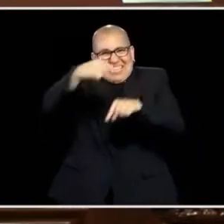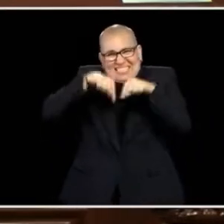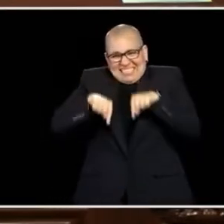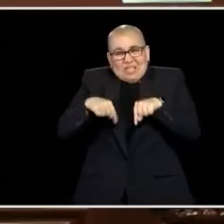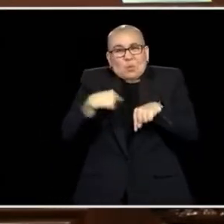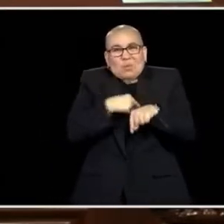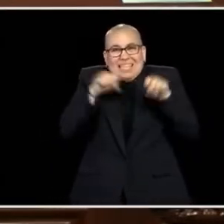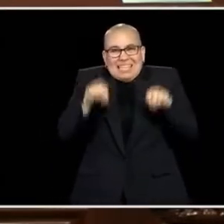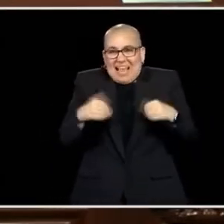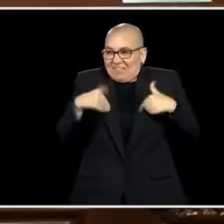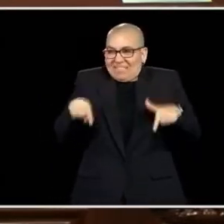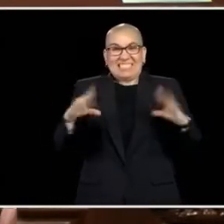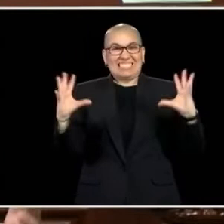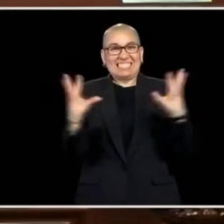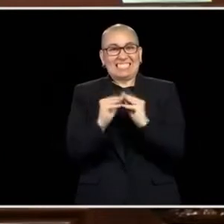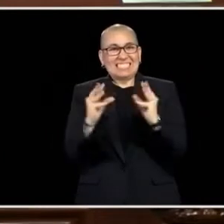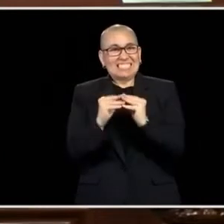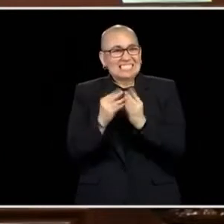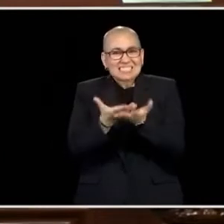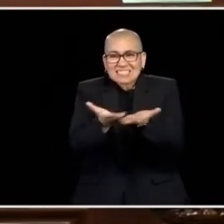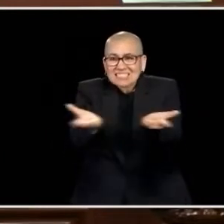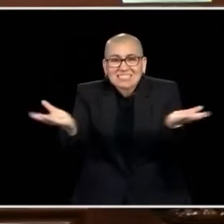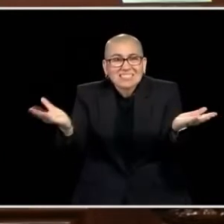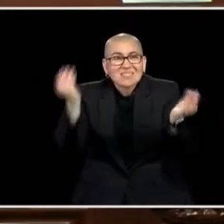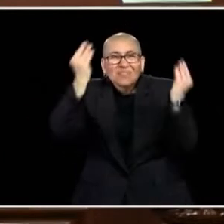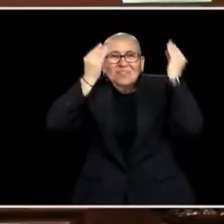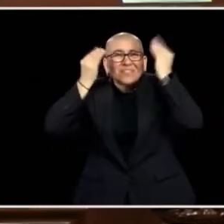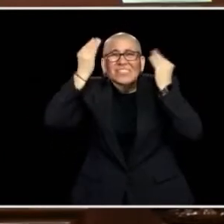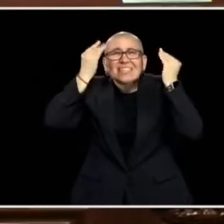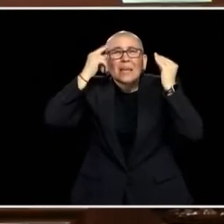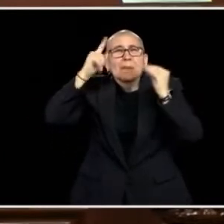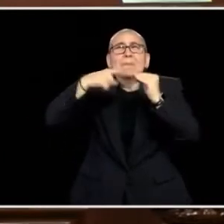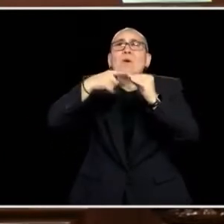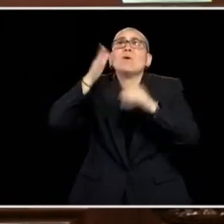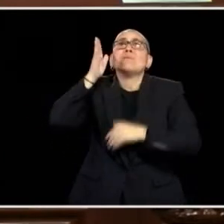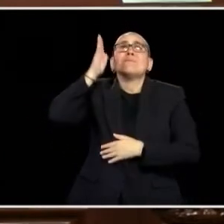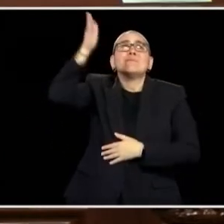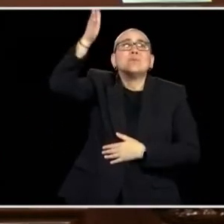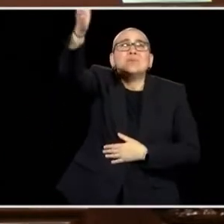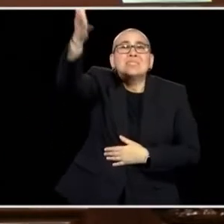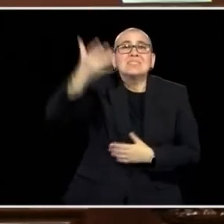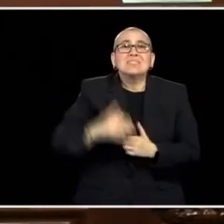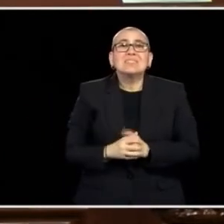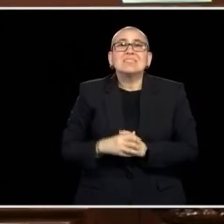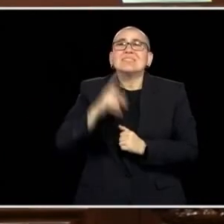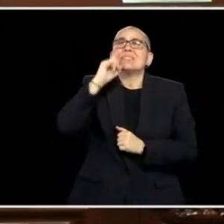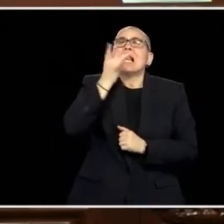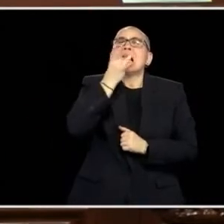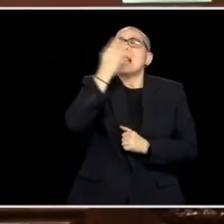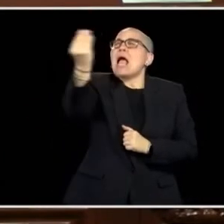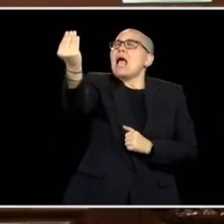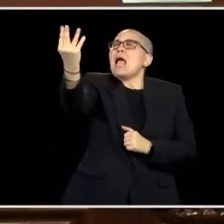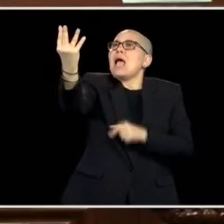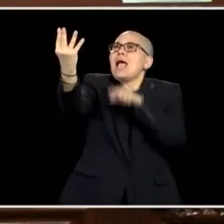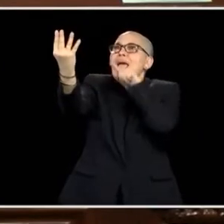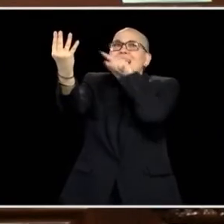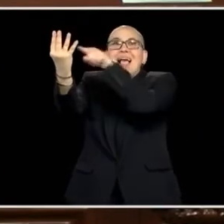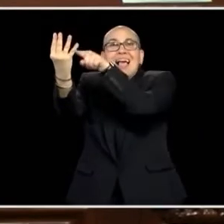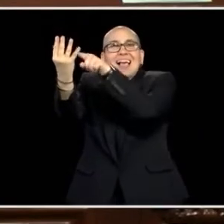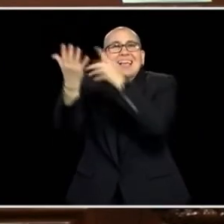OF YOU CAME HERE TO DO, THINK ABOUT THAT BRIGHTER FUTURE. IT'S MINNESOTA, FOR GOODNESS THINGS, LET'S SKATE TO WHERE THE PUCK IS GOING TO BE, NOT